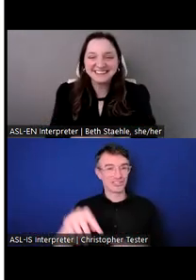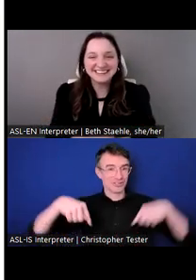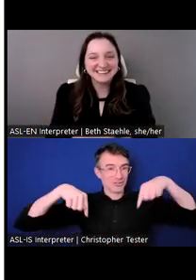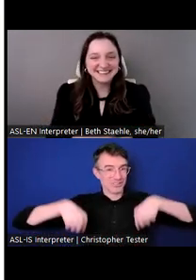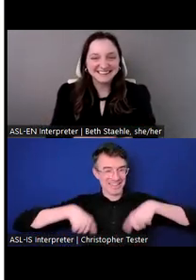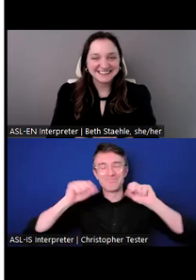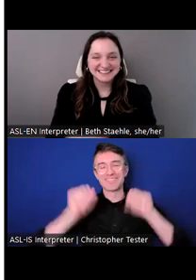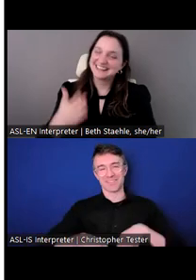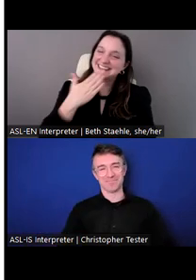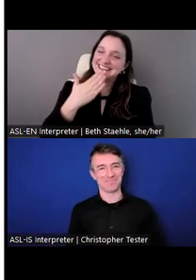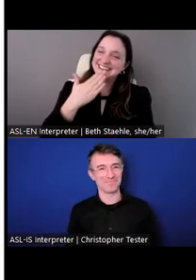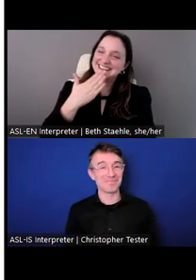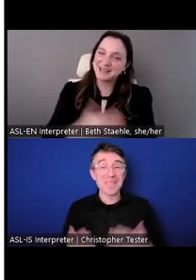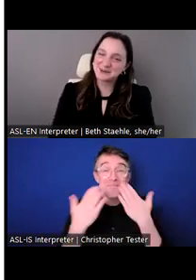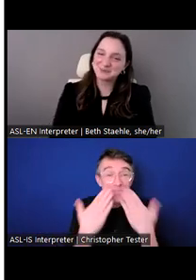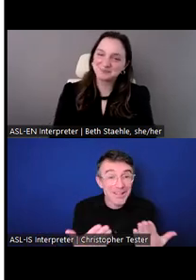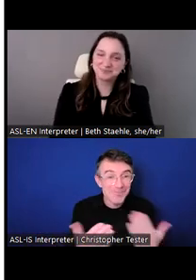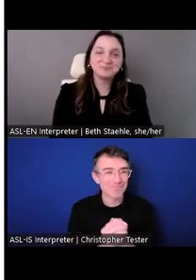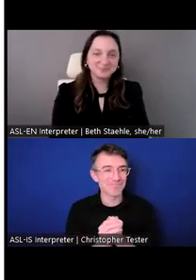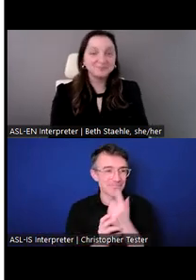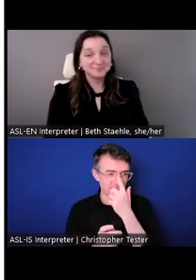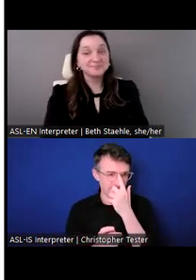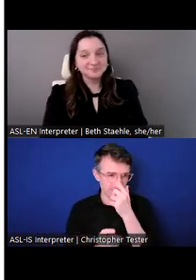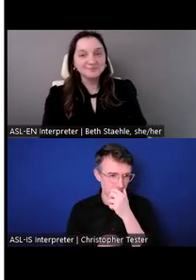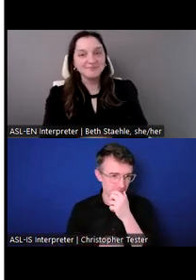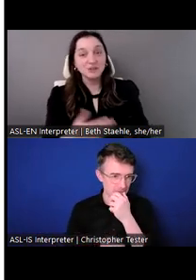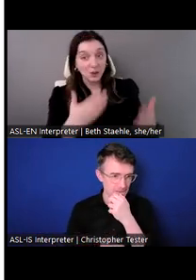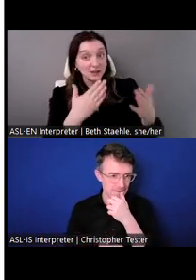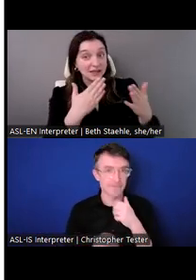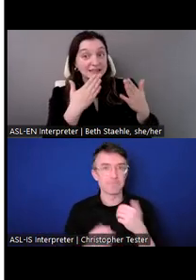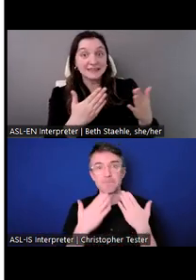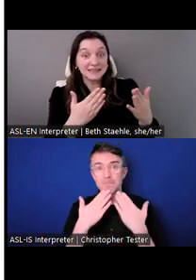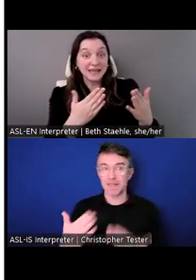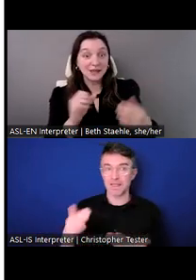These sound like incredible opportunities. I don't know how people where they're going to start.